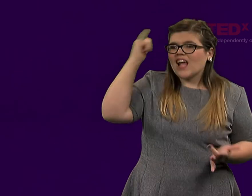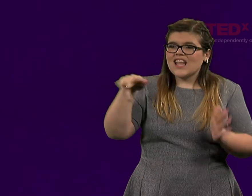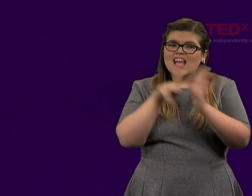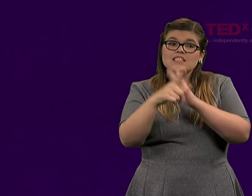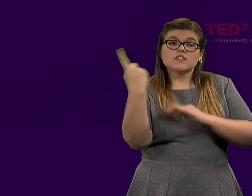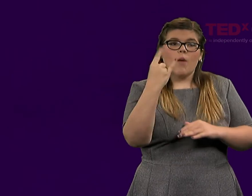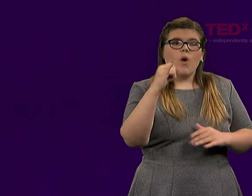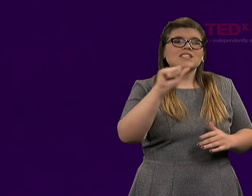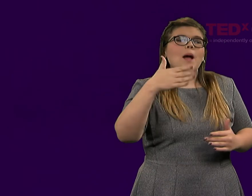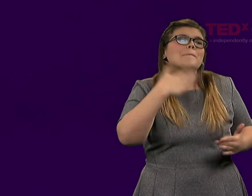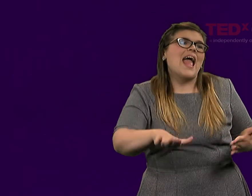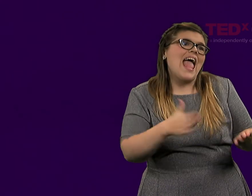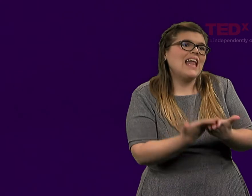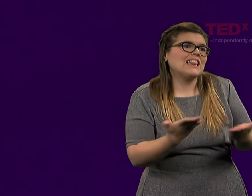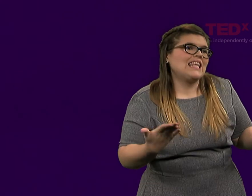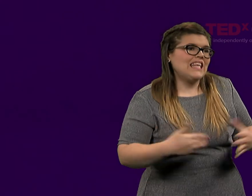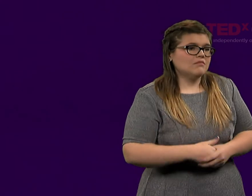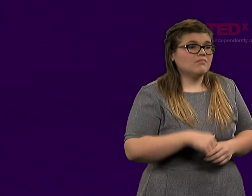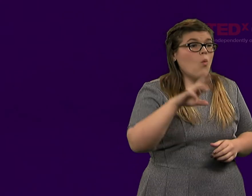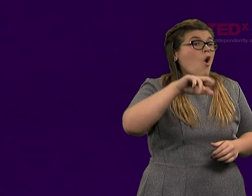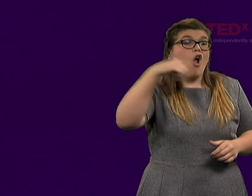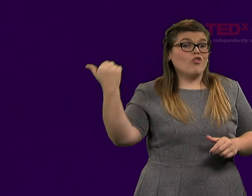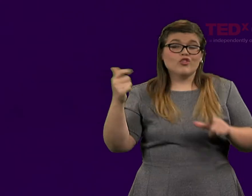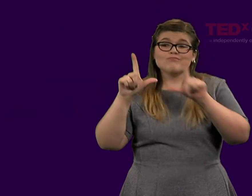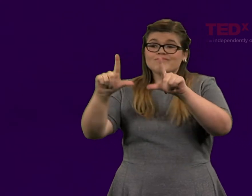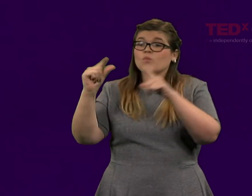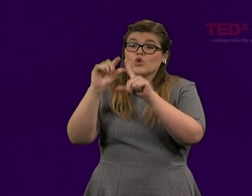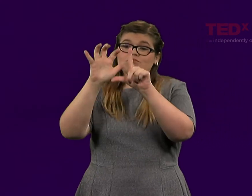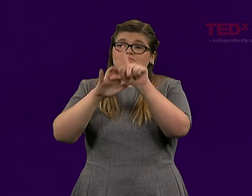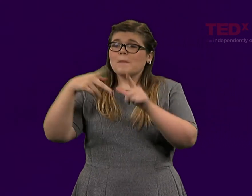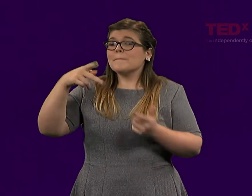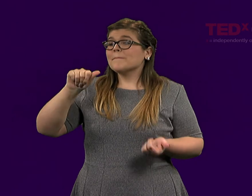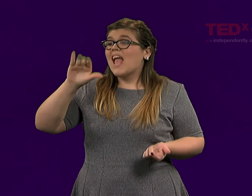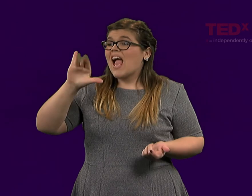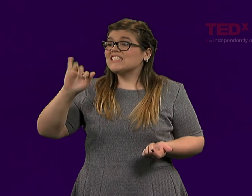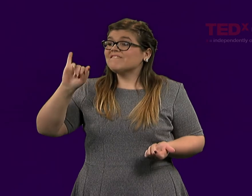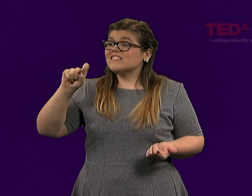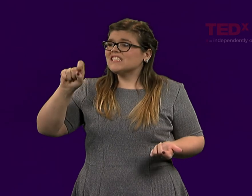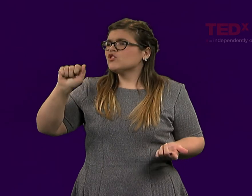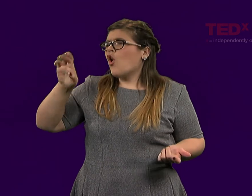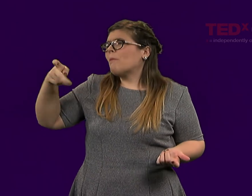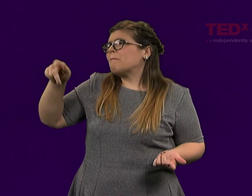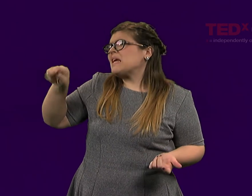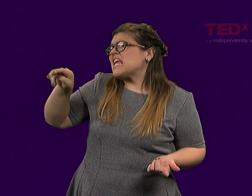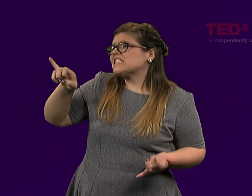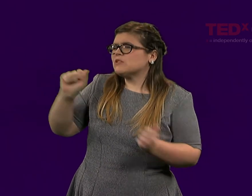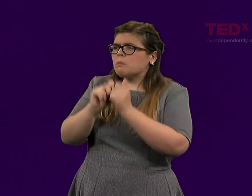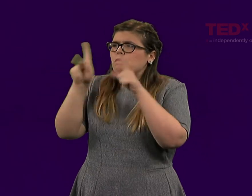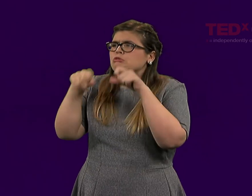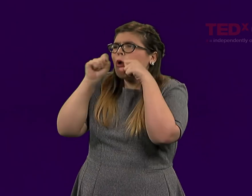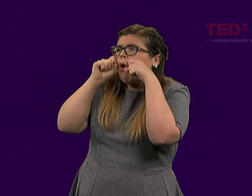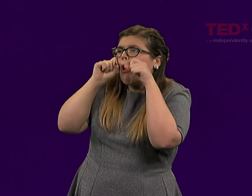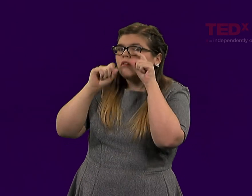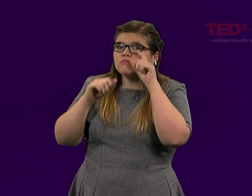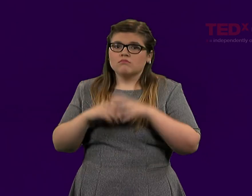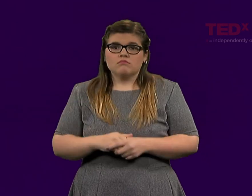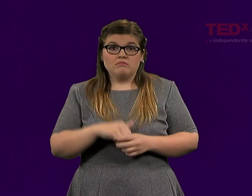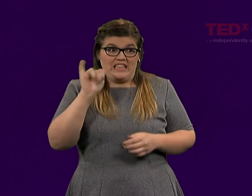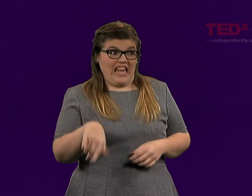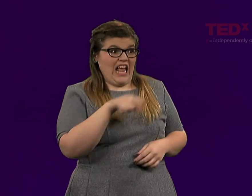with the nutty idea that war is a bad thing. Or that pacifists are weak.